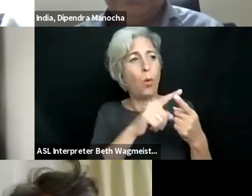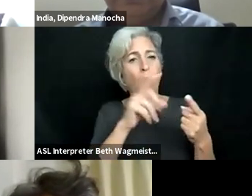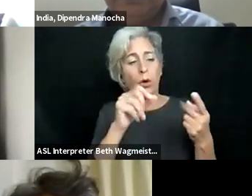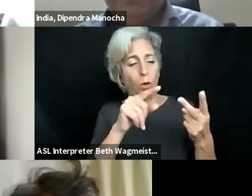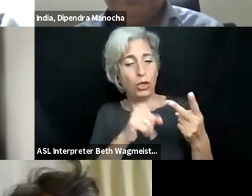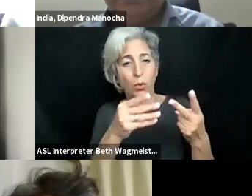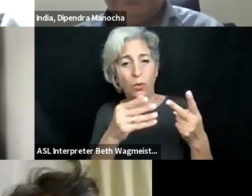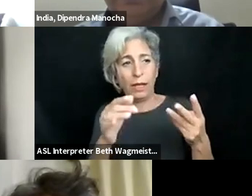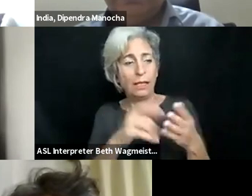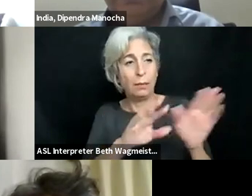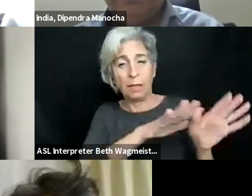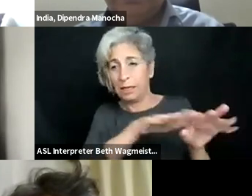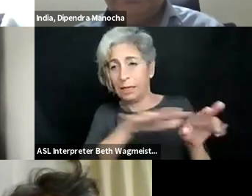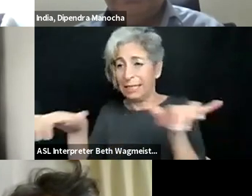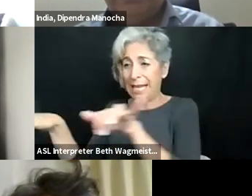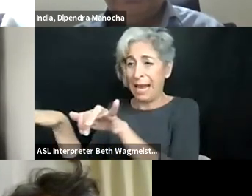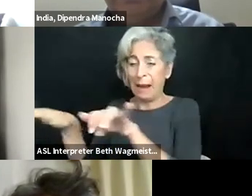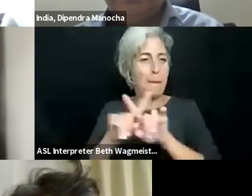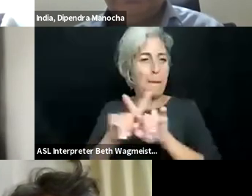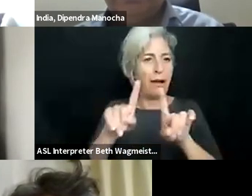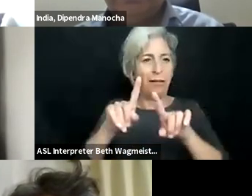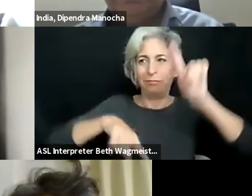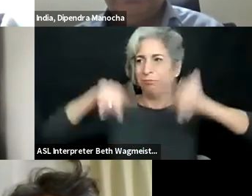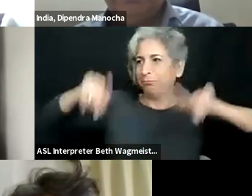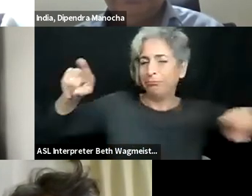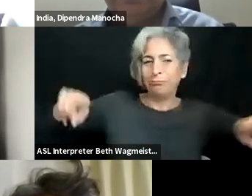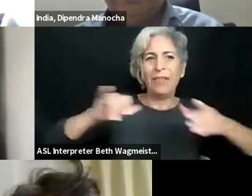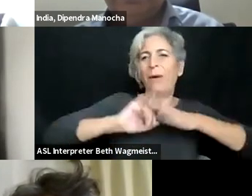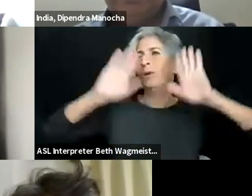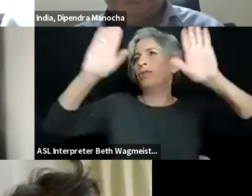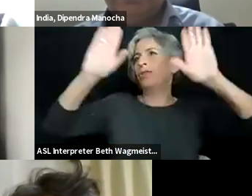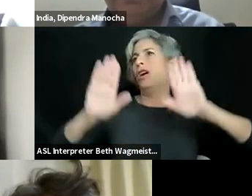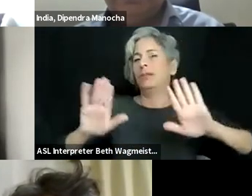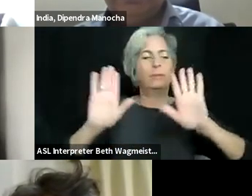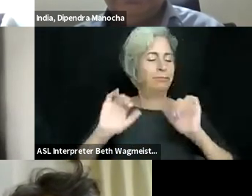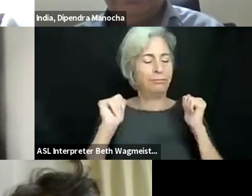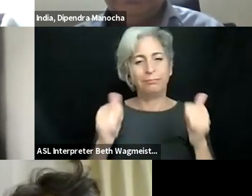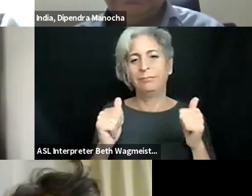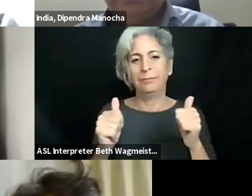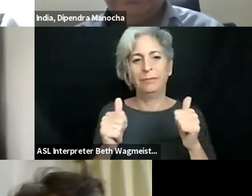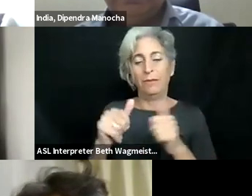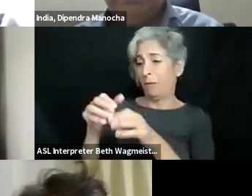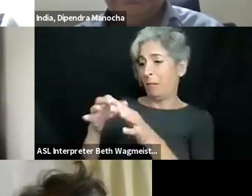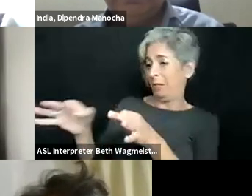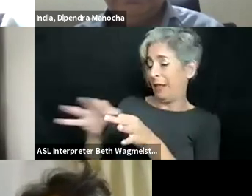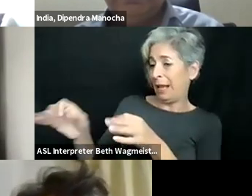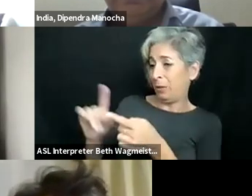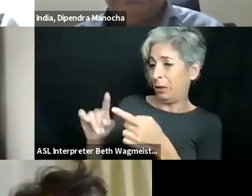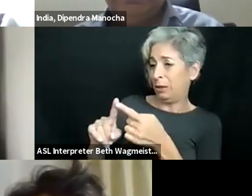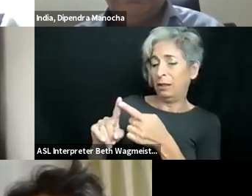minute. There are so many themes, I thought there would be one or two themes that would thread across the responses, but they were all over